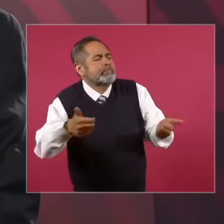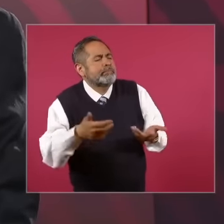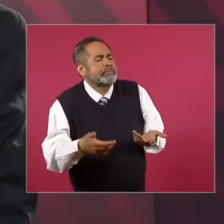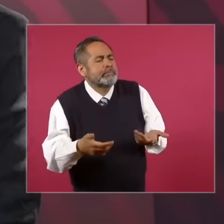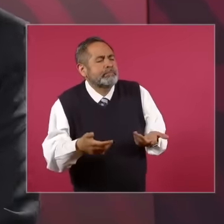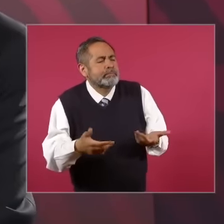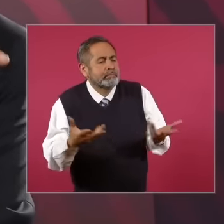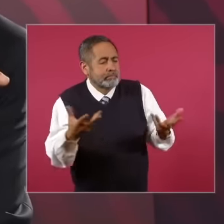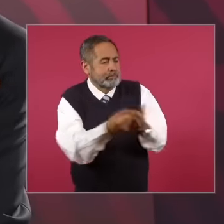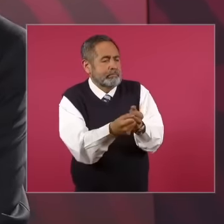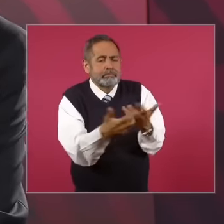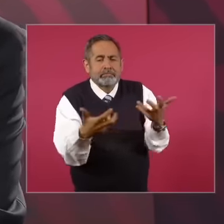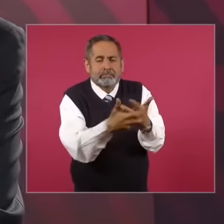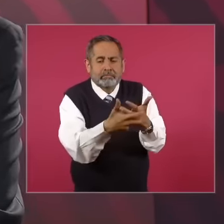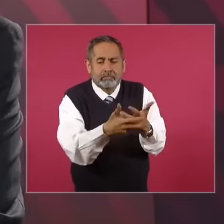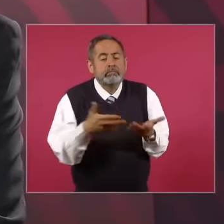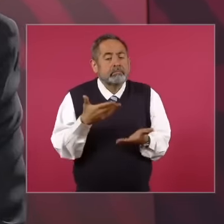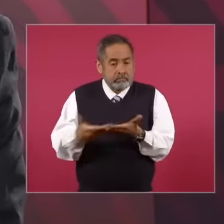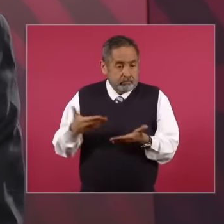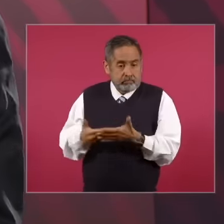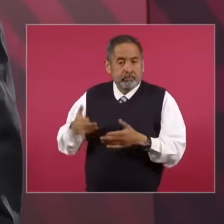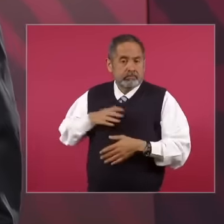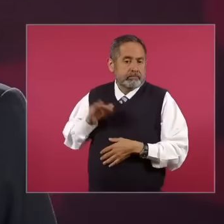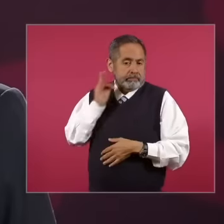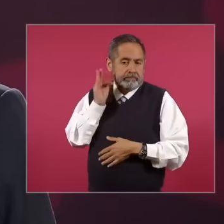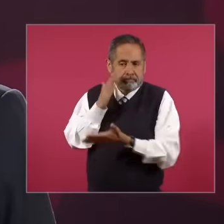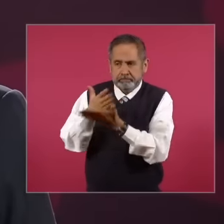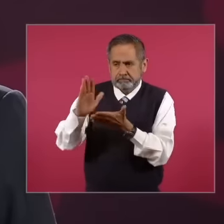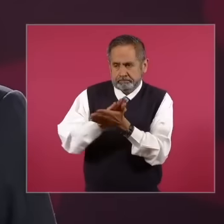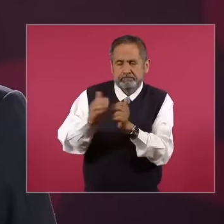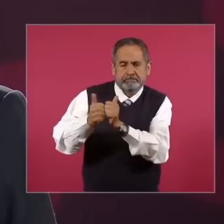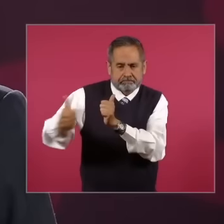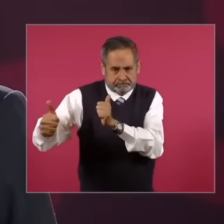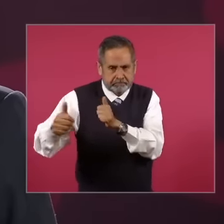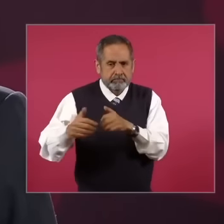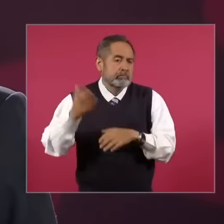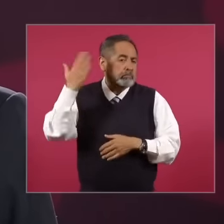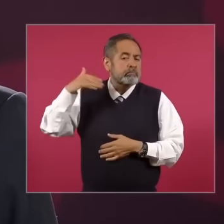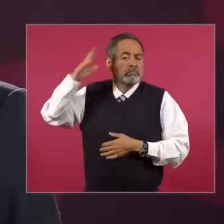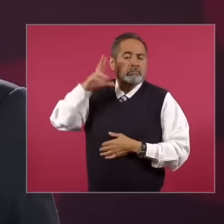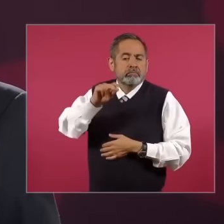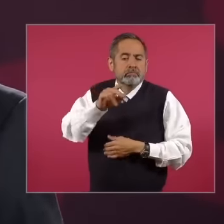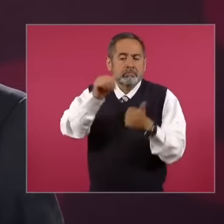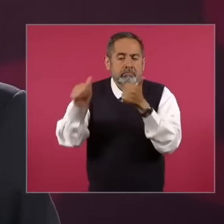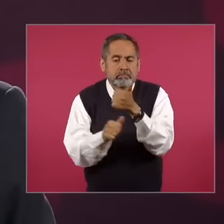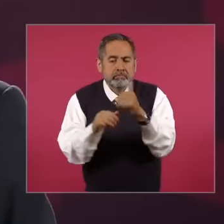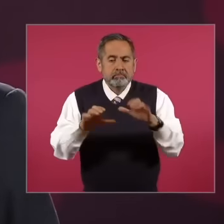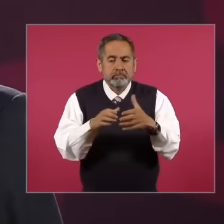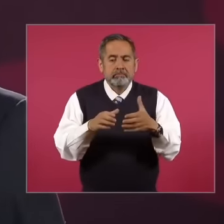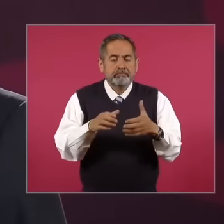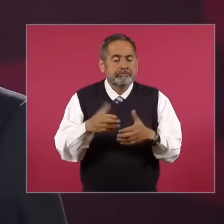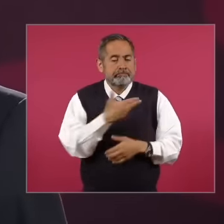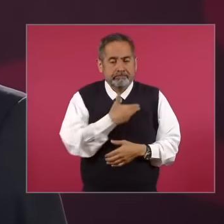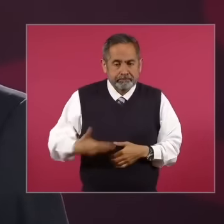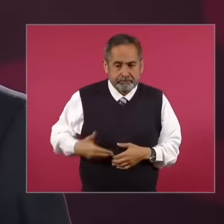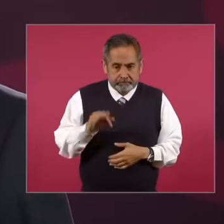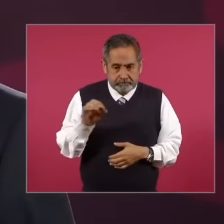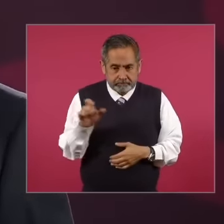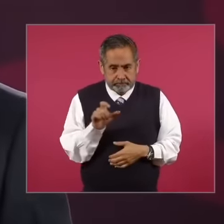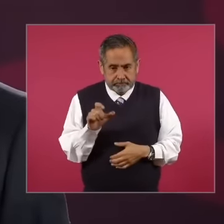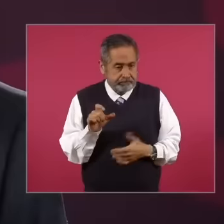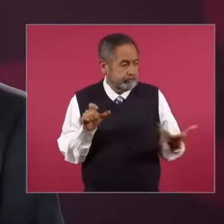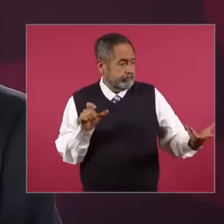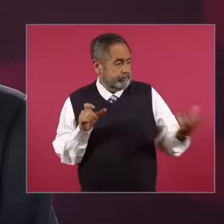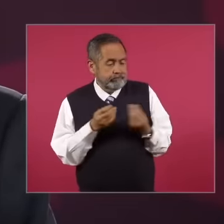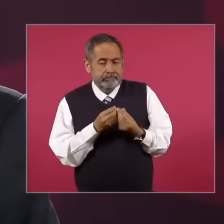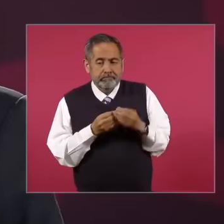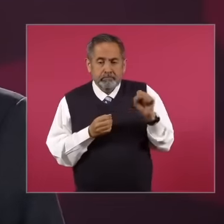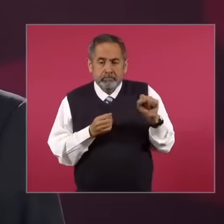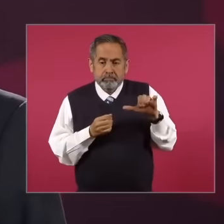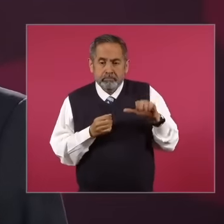because now the prosecutor's office is Autonomous Well, the ministers against mine eh